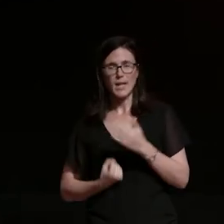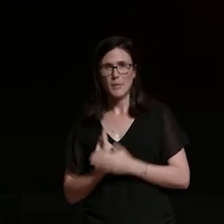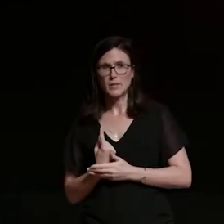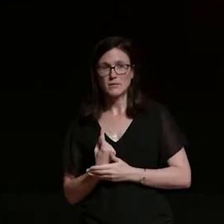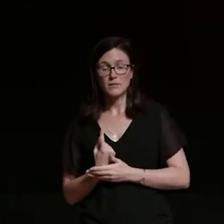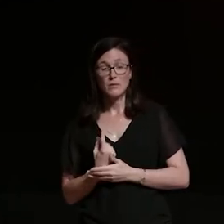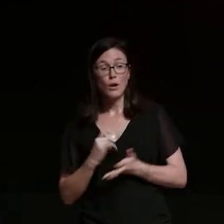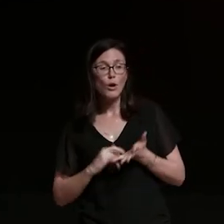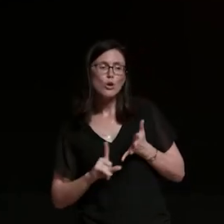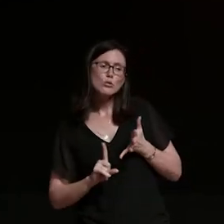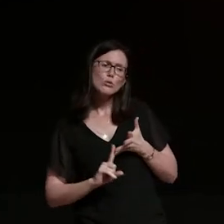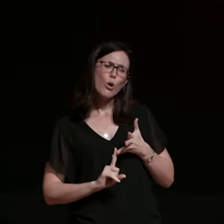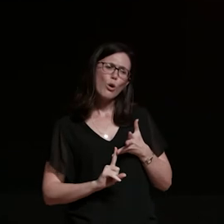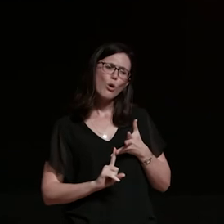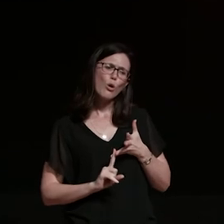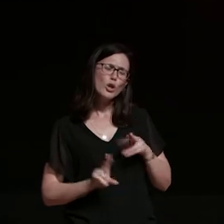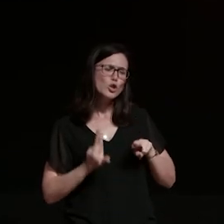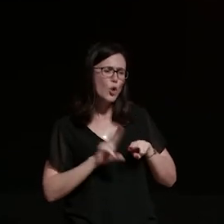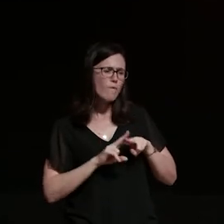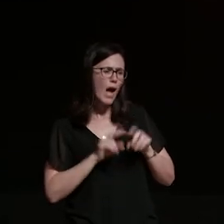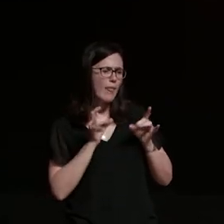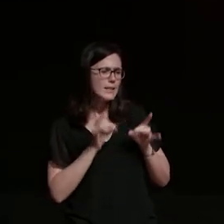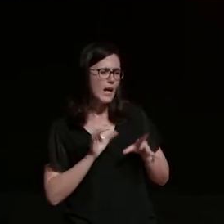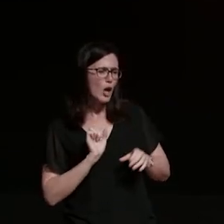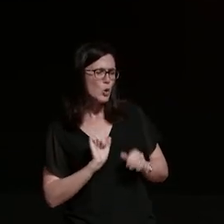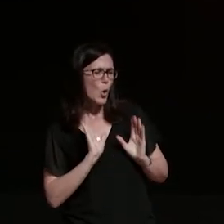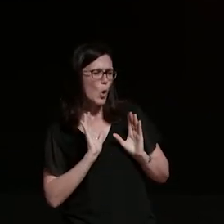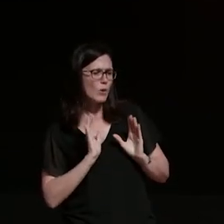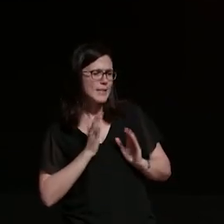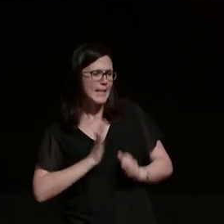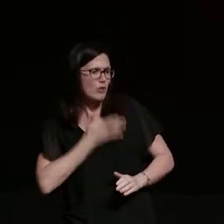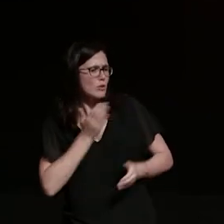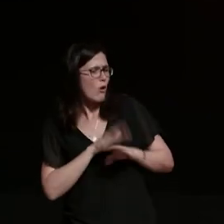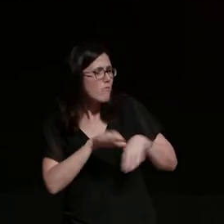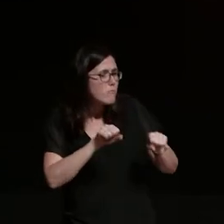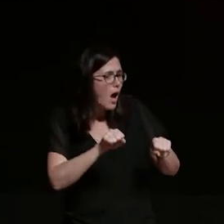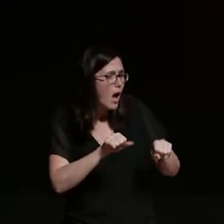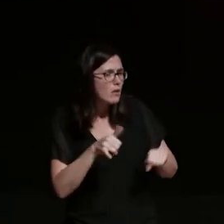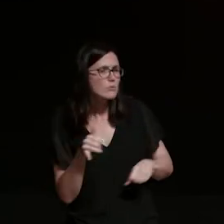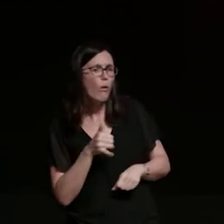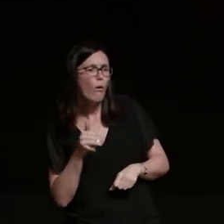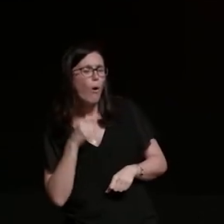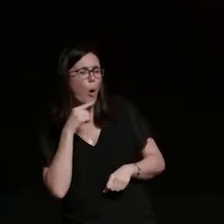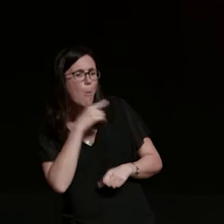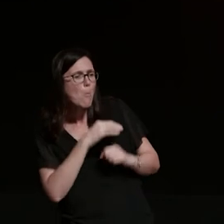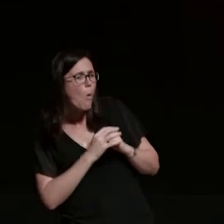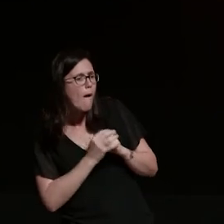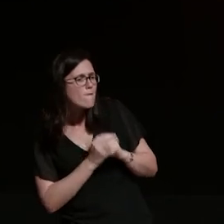get you into riding bikes yeah or was it your uh boyfriend that got your passion for bikes fired up